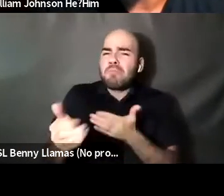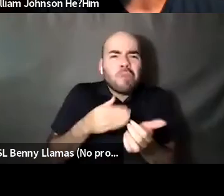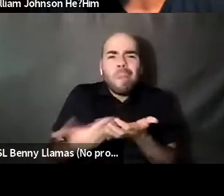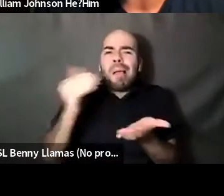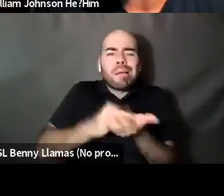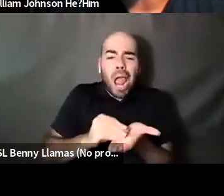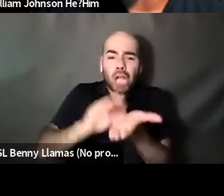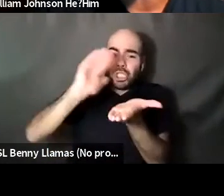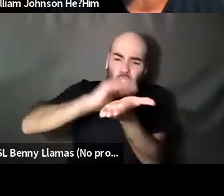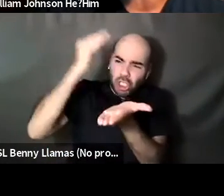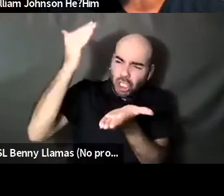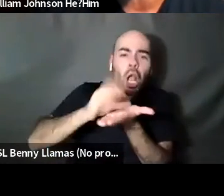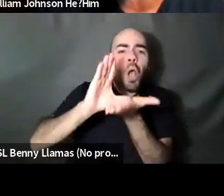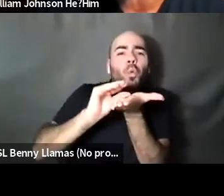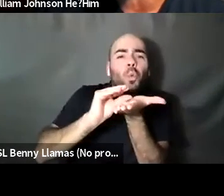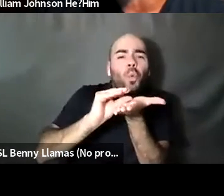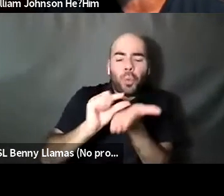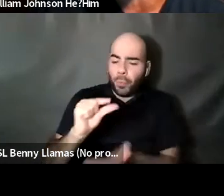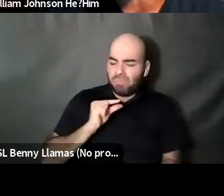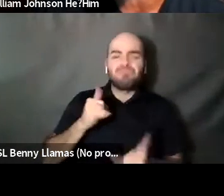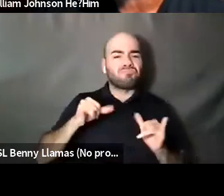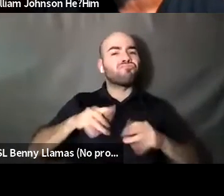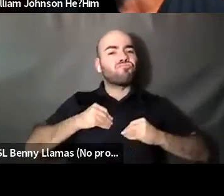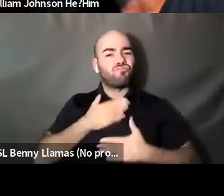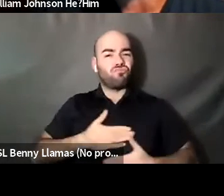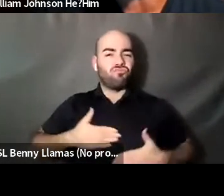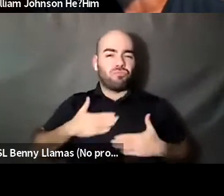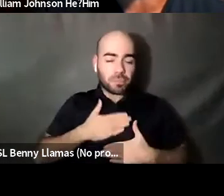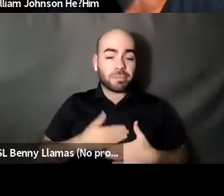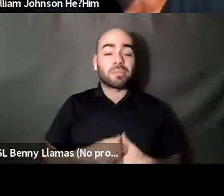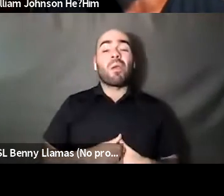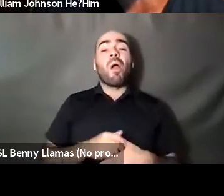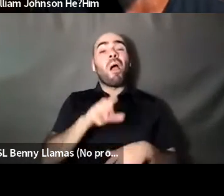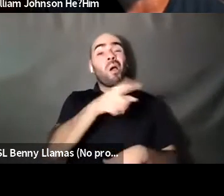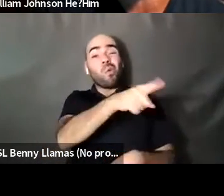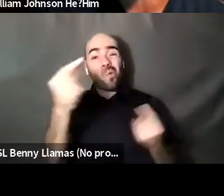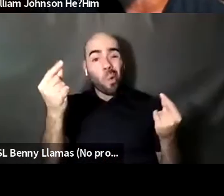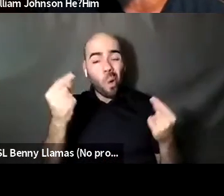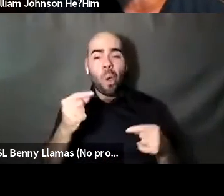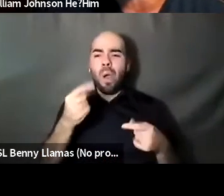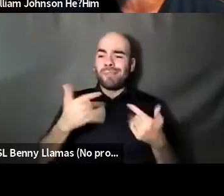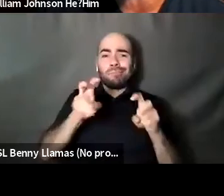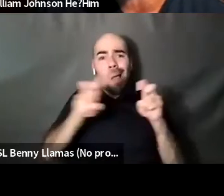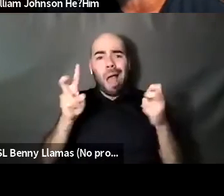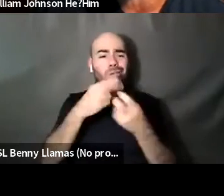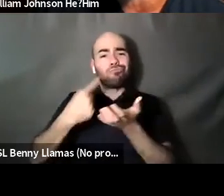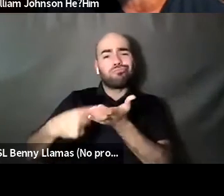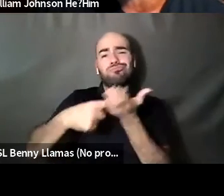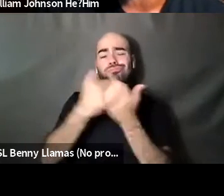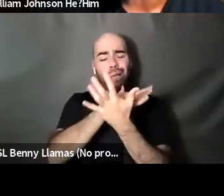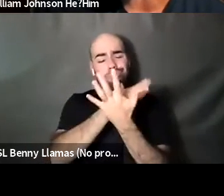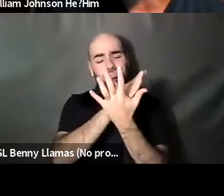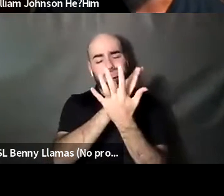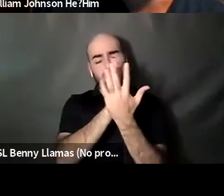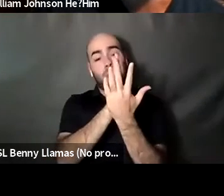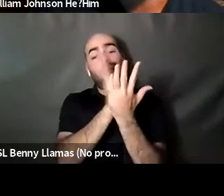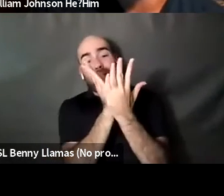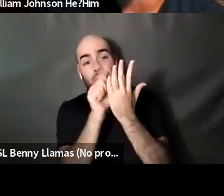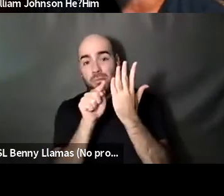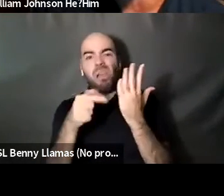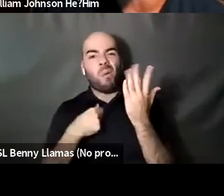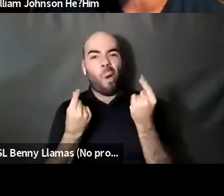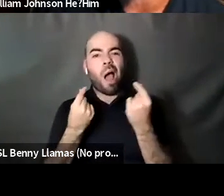William Johnson He?Him: Also I want to remind folks to join the conversation in the chat and to let you know there will be an audience Q AMP. A session at the end of the general discussion to drop your questions in the Q AMP a box.